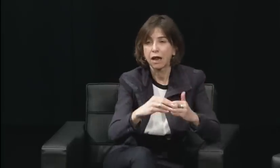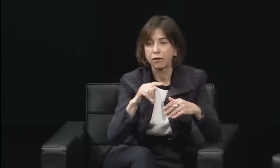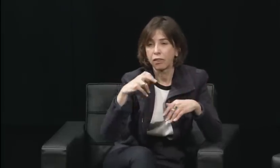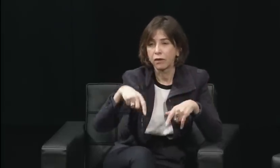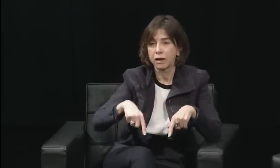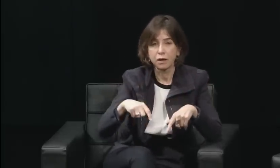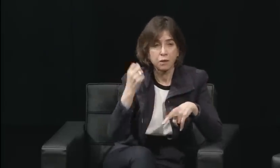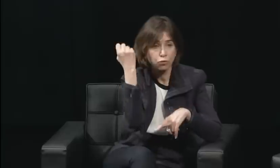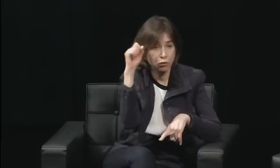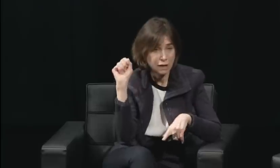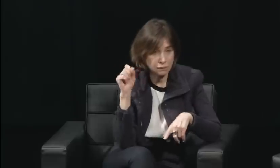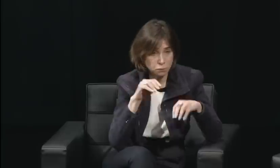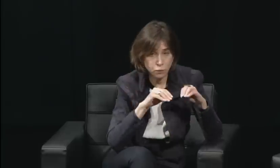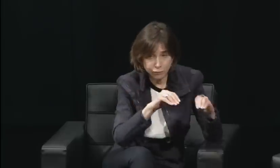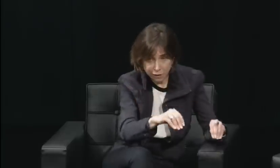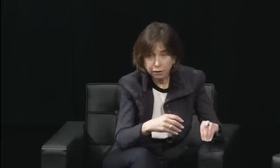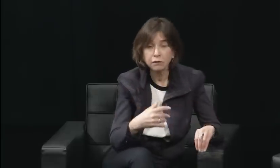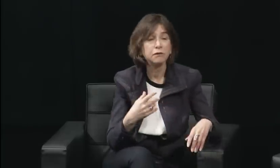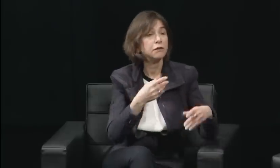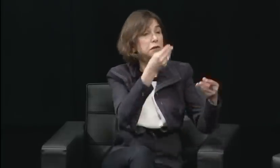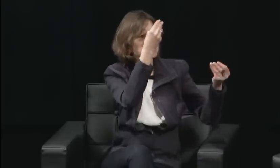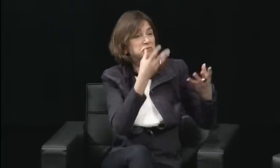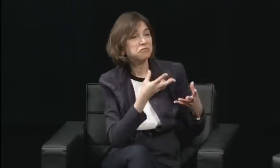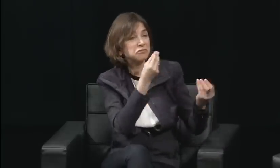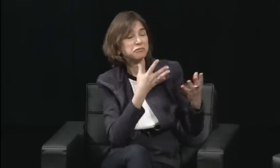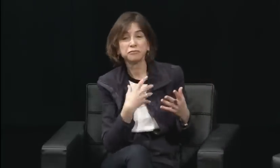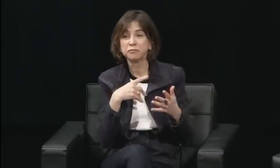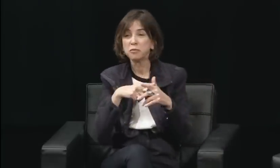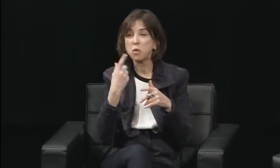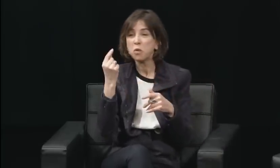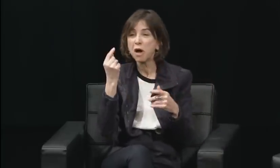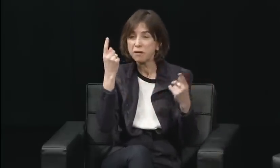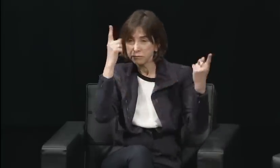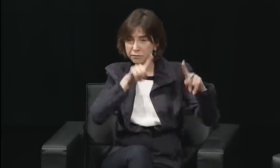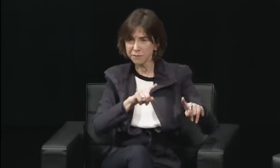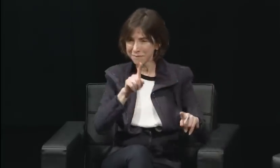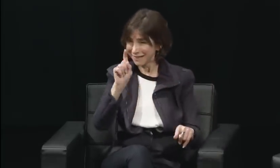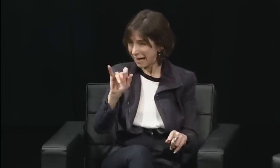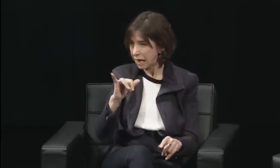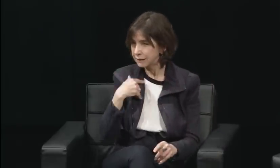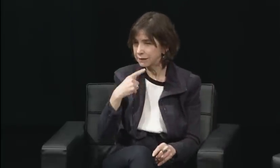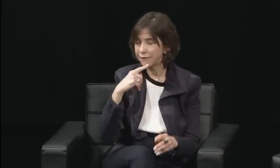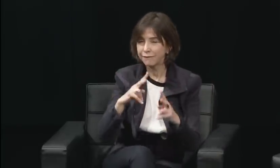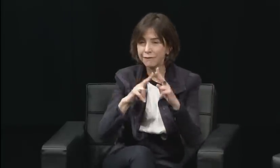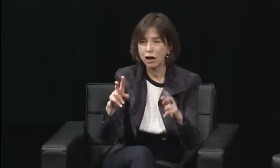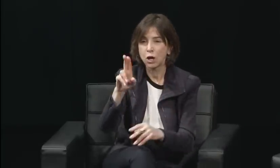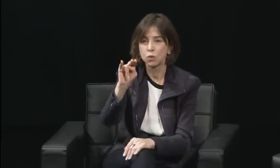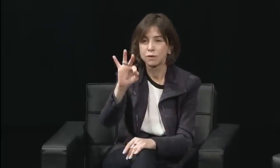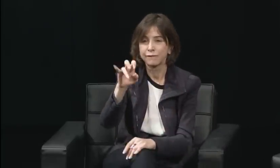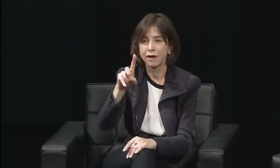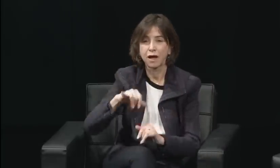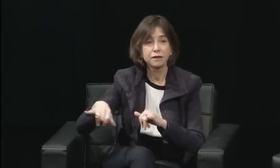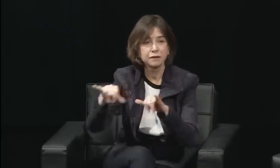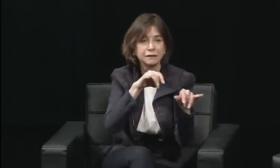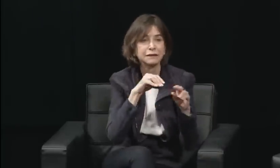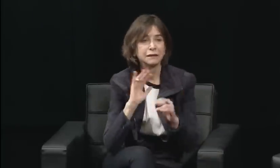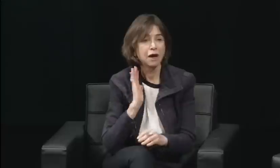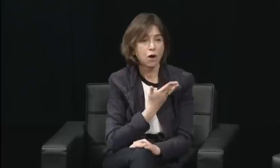You have to have unified thought. You have to have a clear message about where we're going, and it needed to be shared.